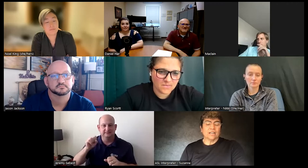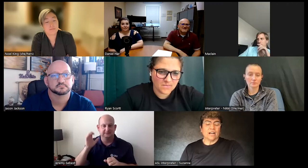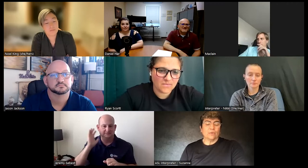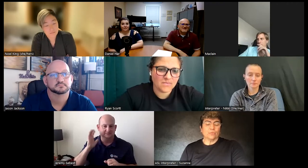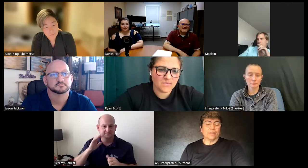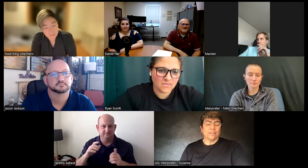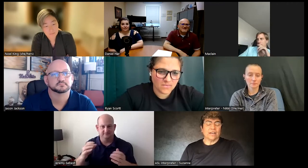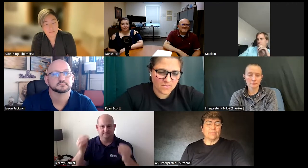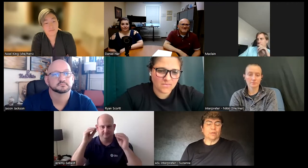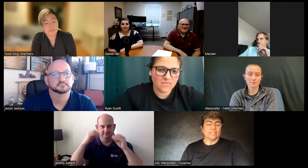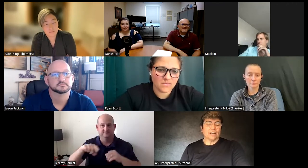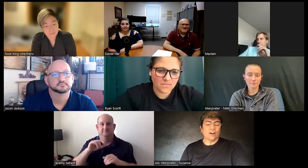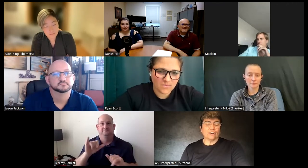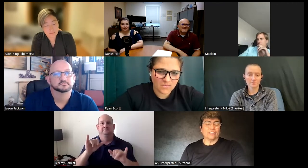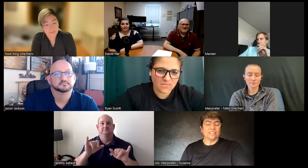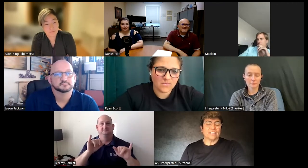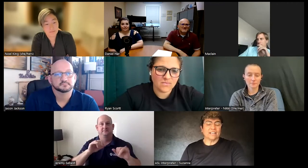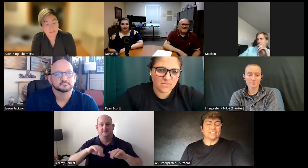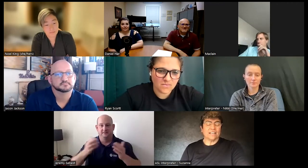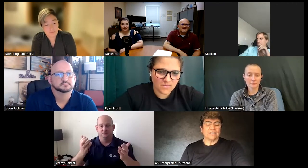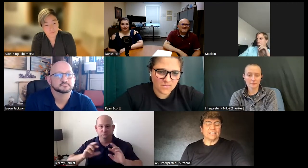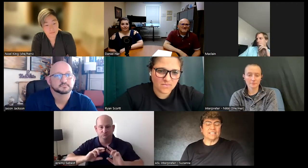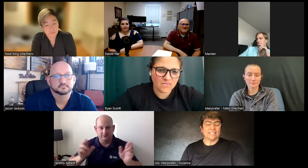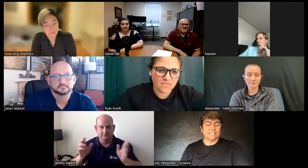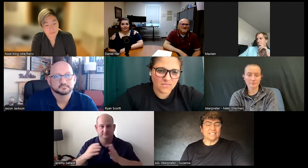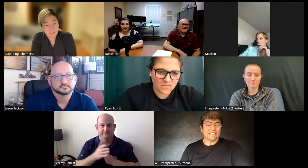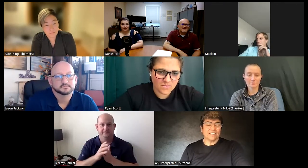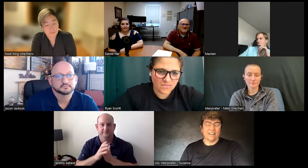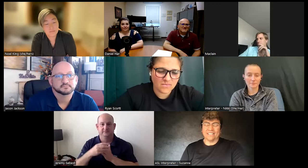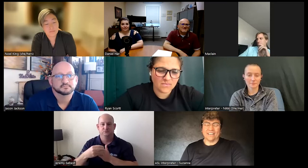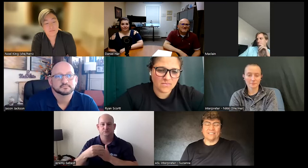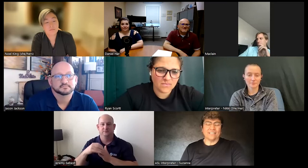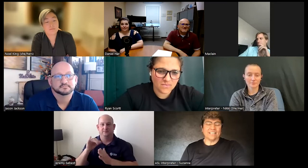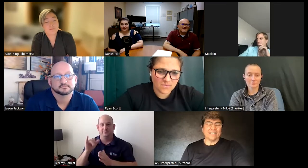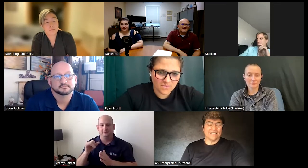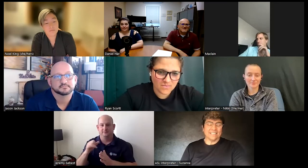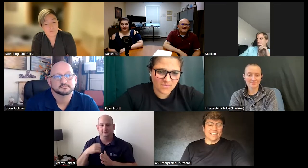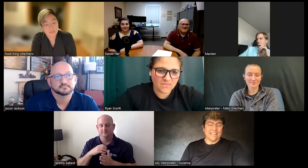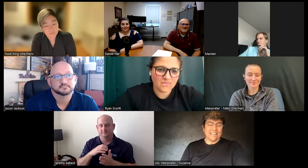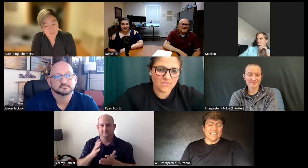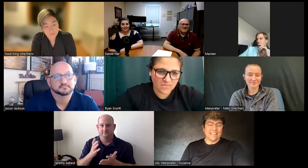I was with uh President Carter in the SEC 70 60s 70s and I was part of that